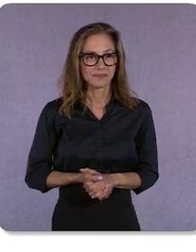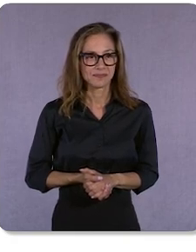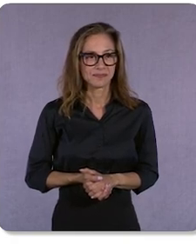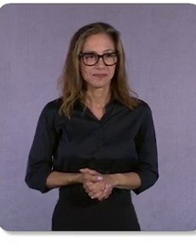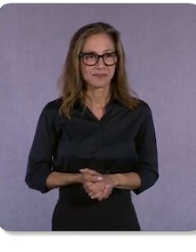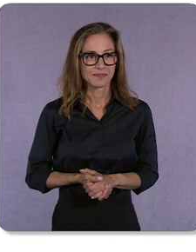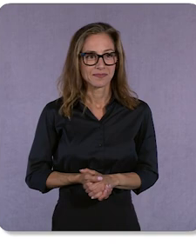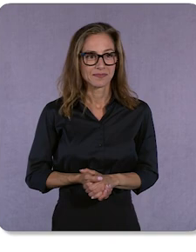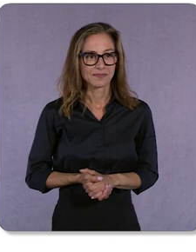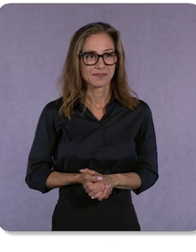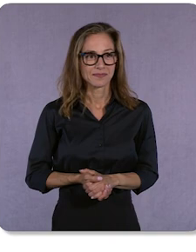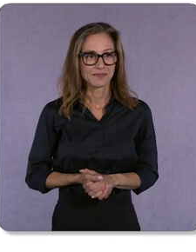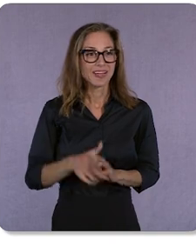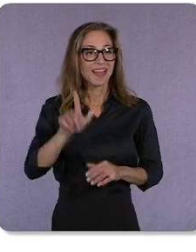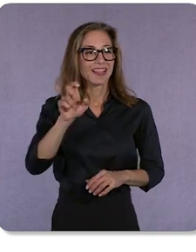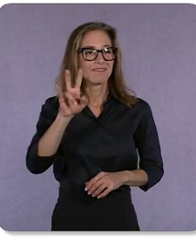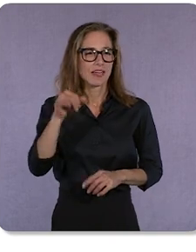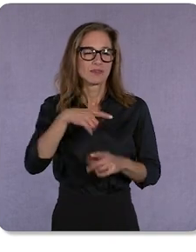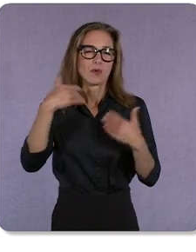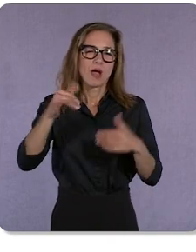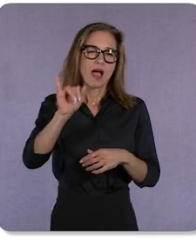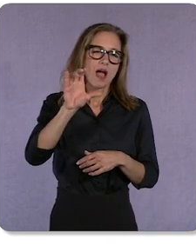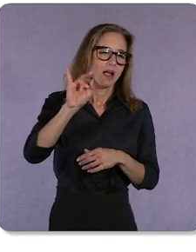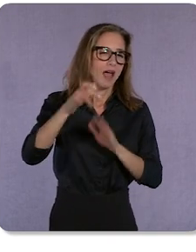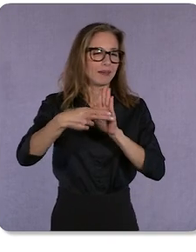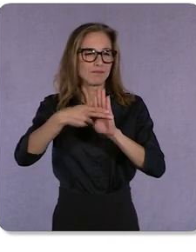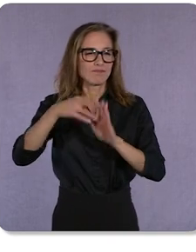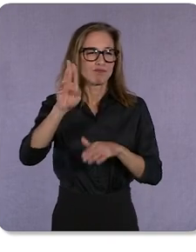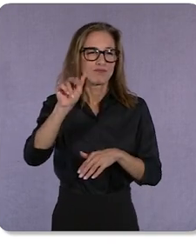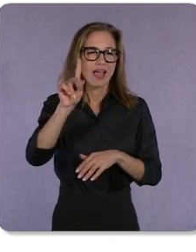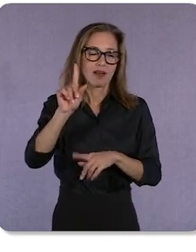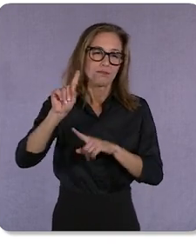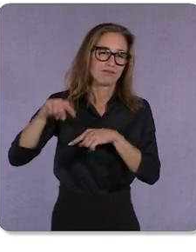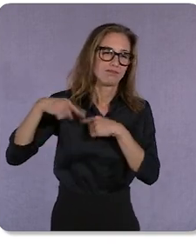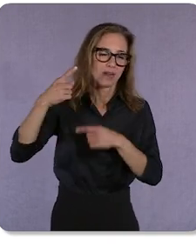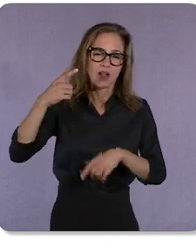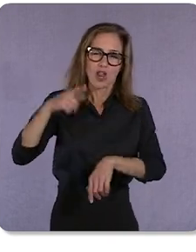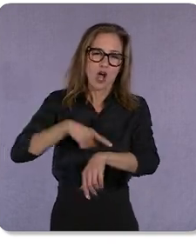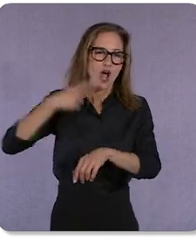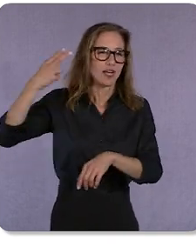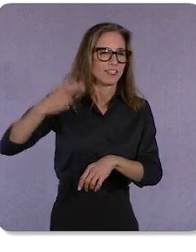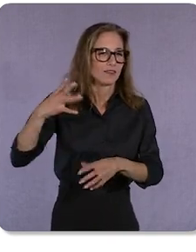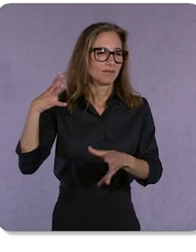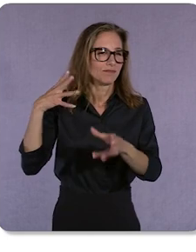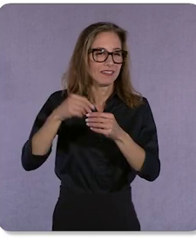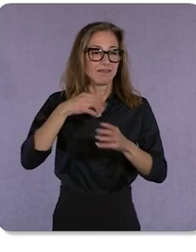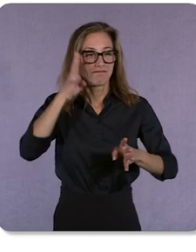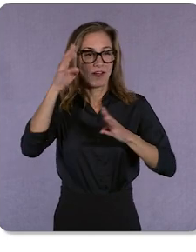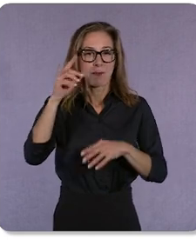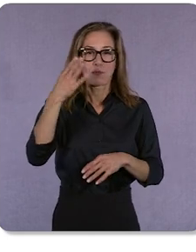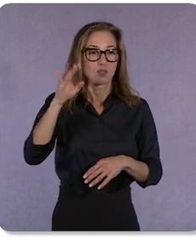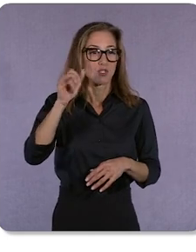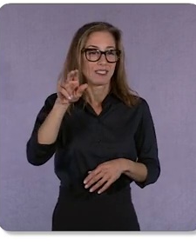Eric Smith Levi's is an iconic brand with a long and colorful history. We invented the Blue Jean 150 years ago. My name is Eric